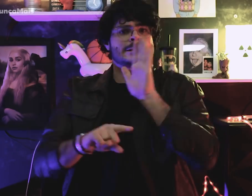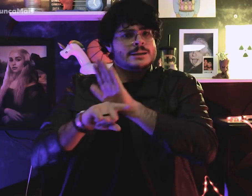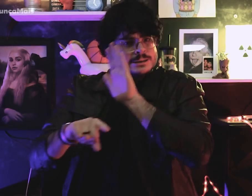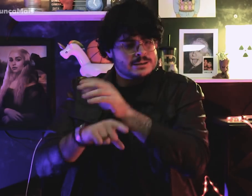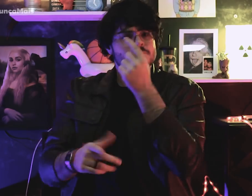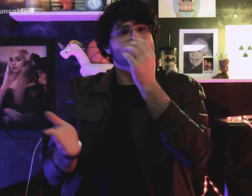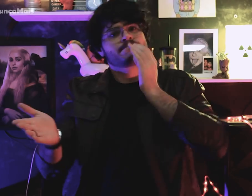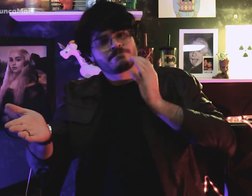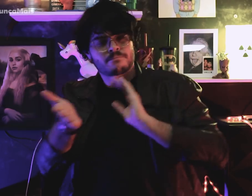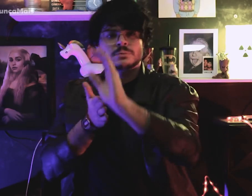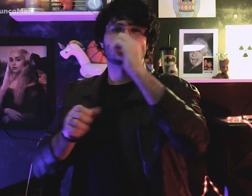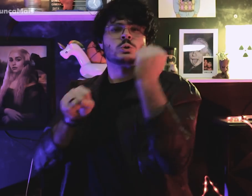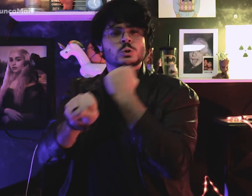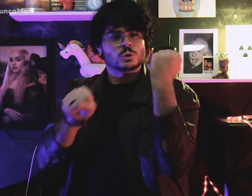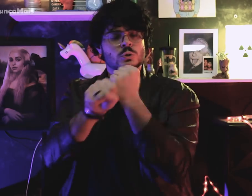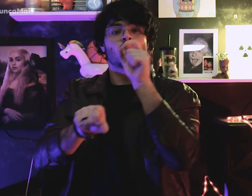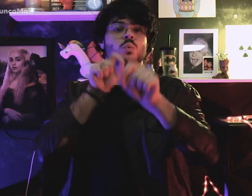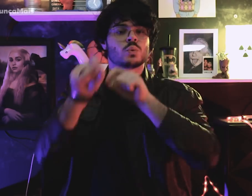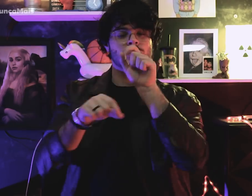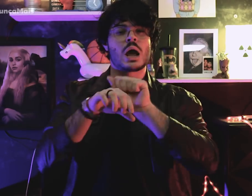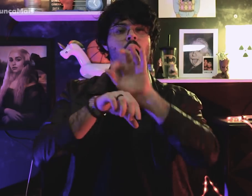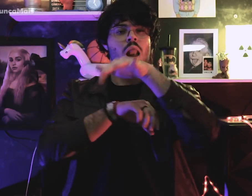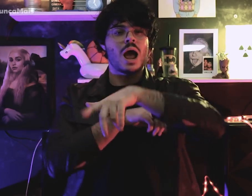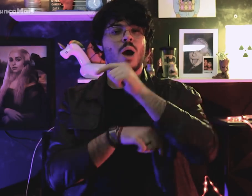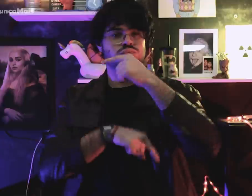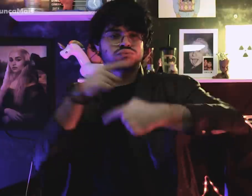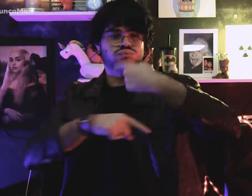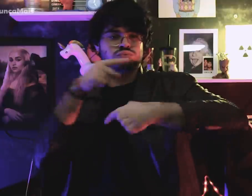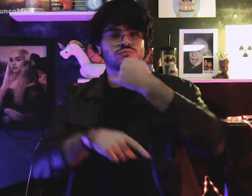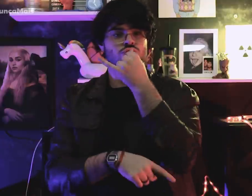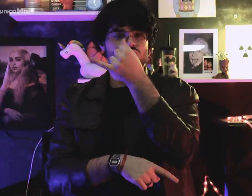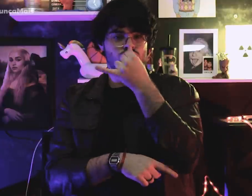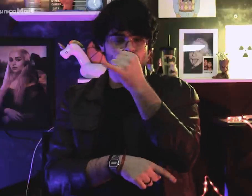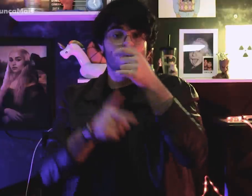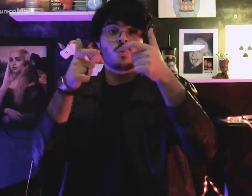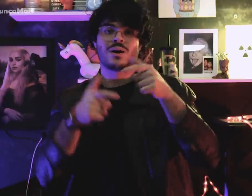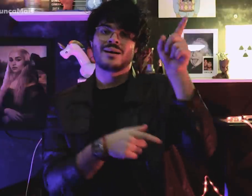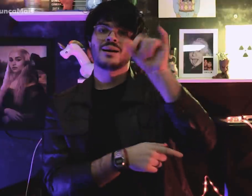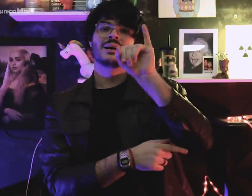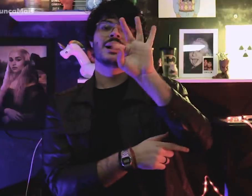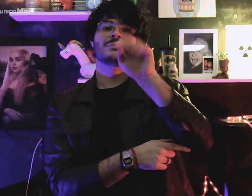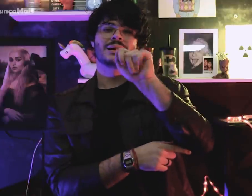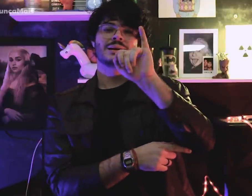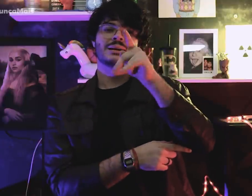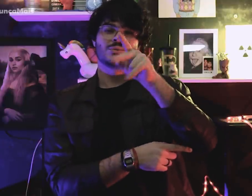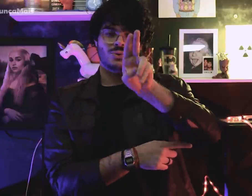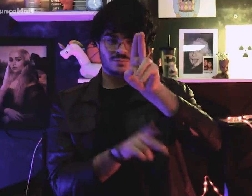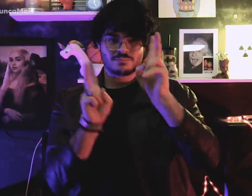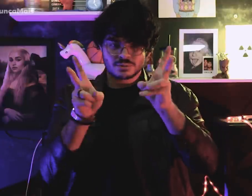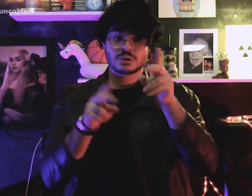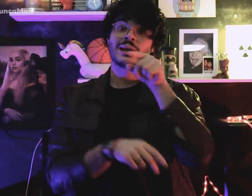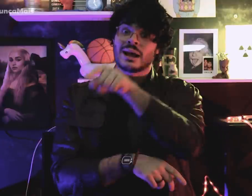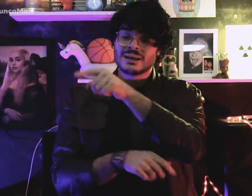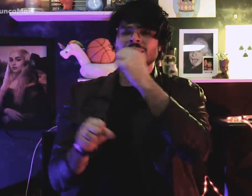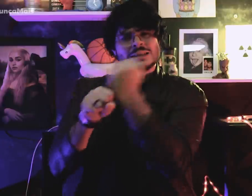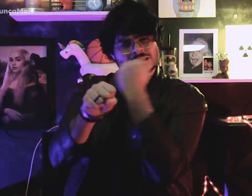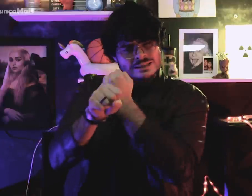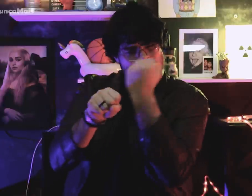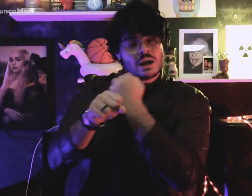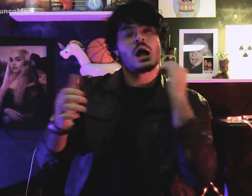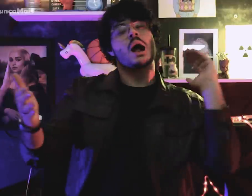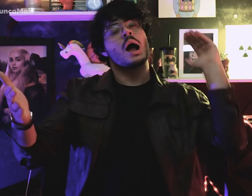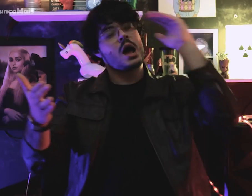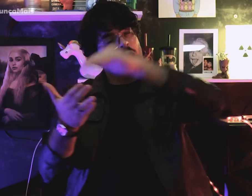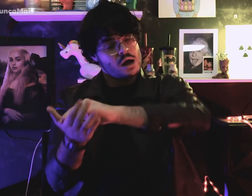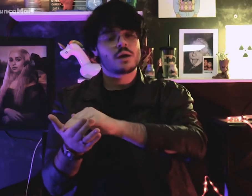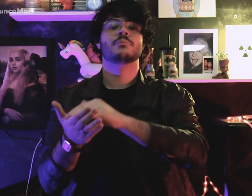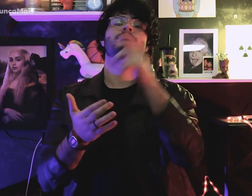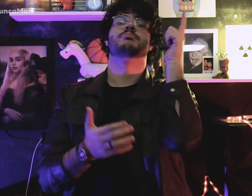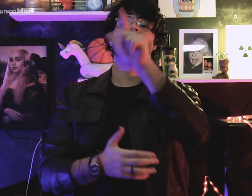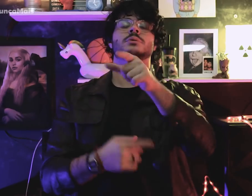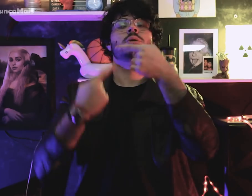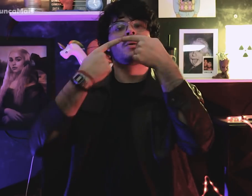Colaborando ainda com a construção da Usina Hidrelétrica de Itaipu,